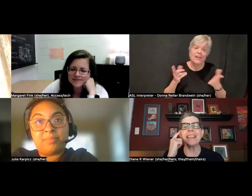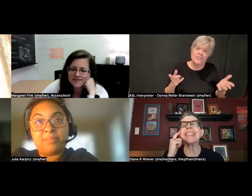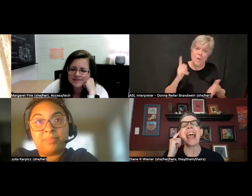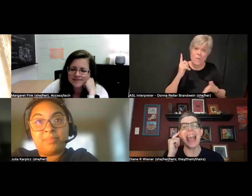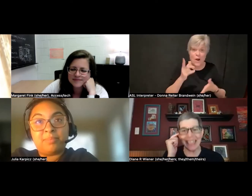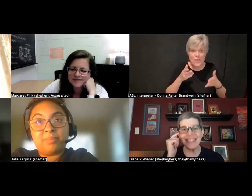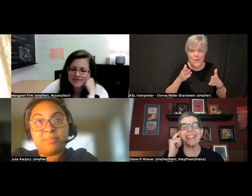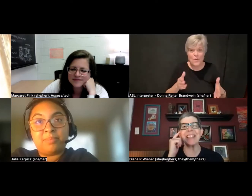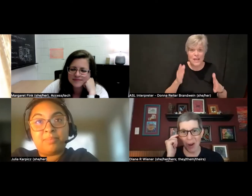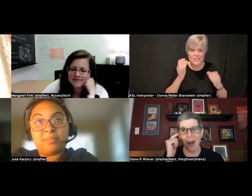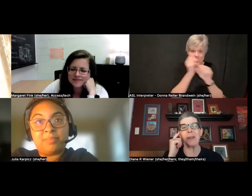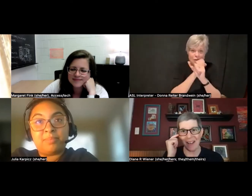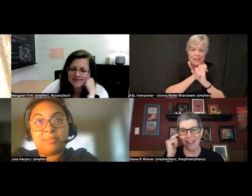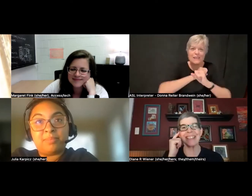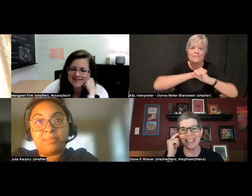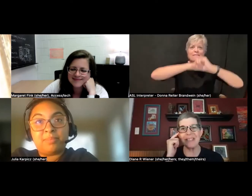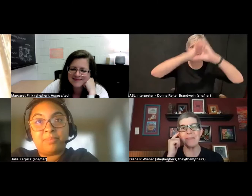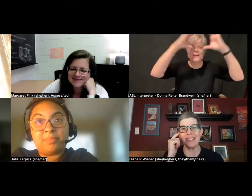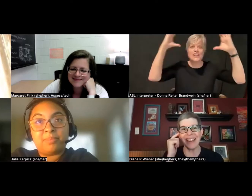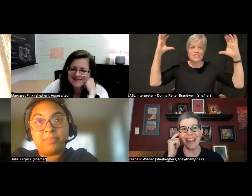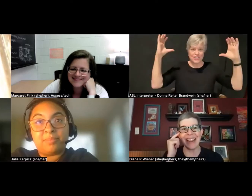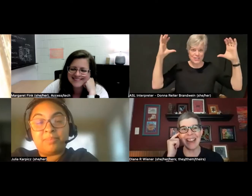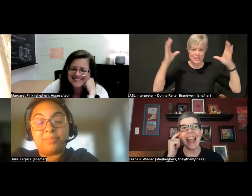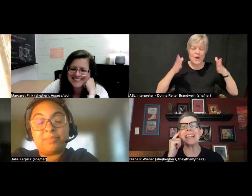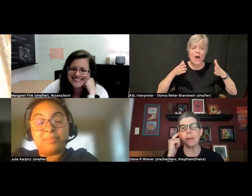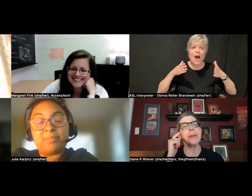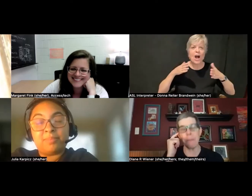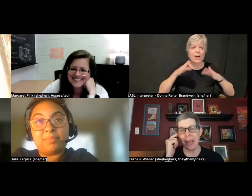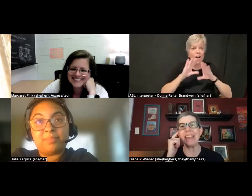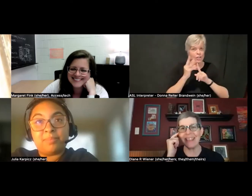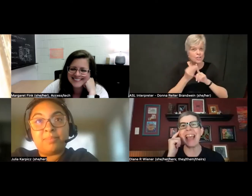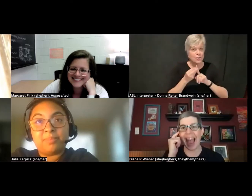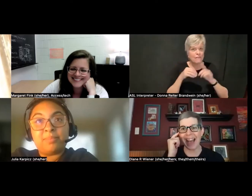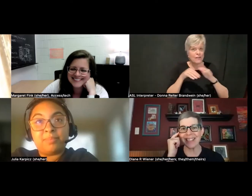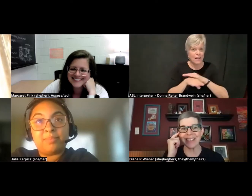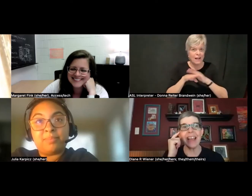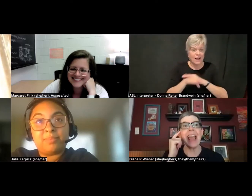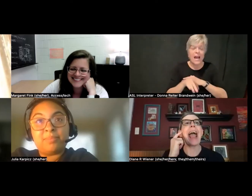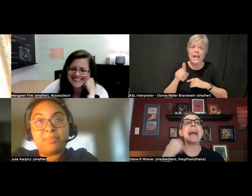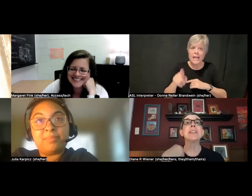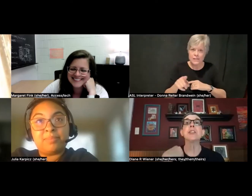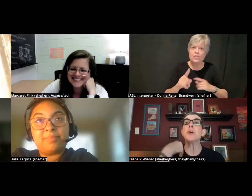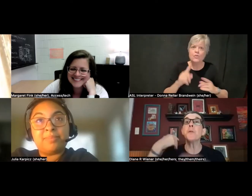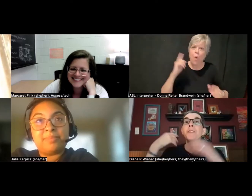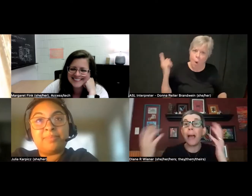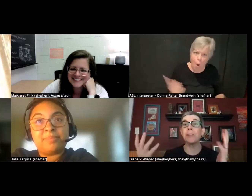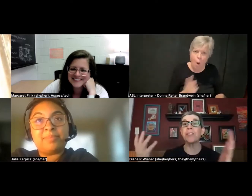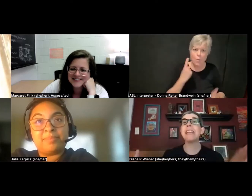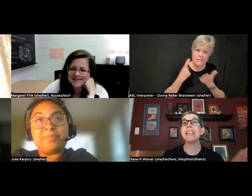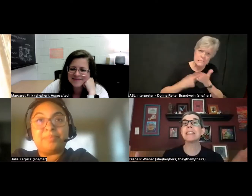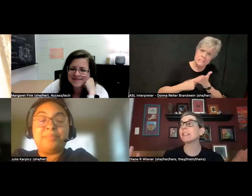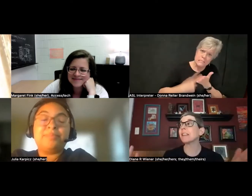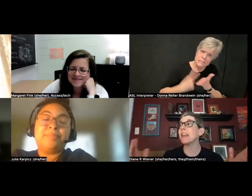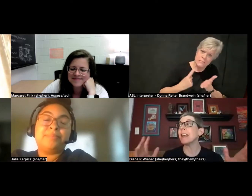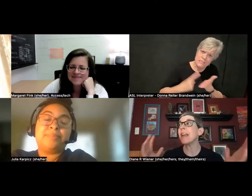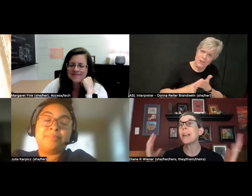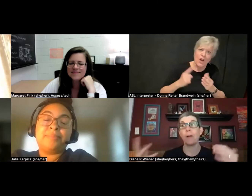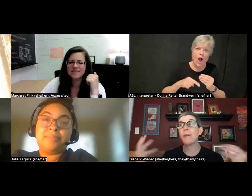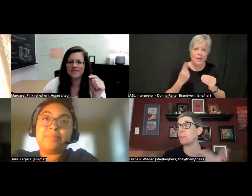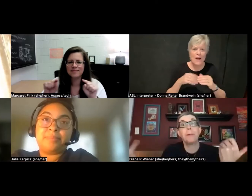is to endlessly talk about accessibility and to be a pain in the ass, and to simultaneously encourage people